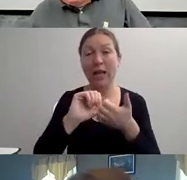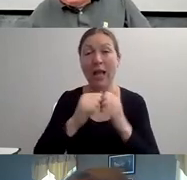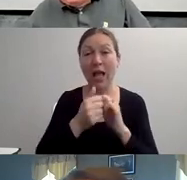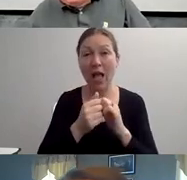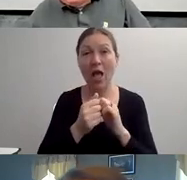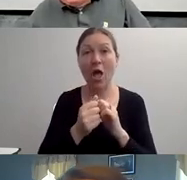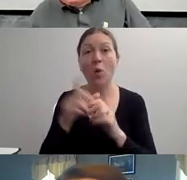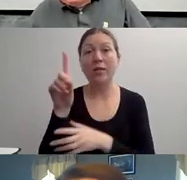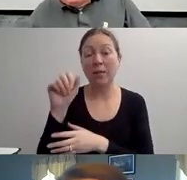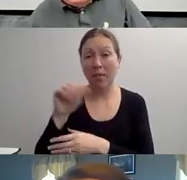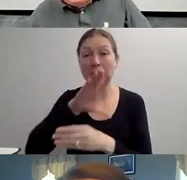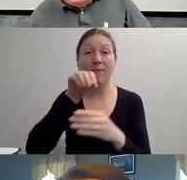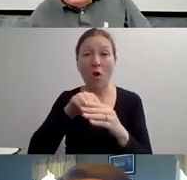AND THAT IS JUST REALLY INTERESTING.